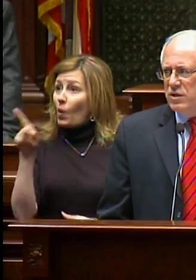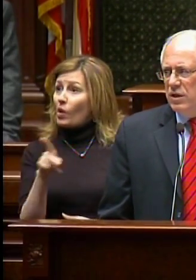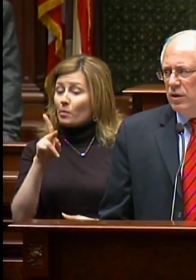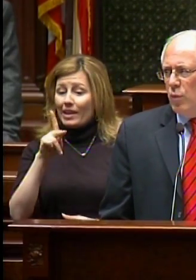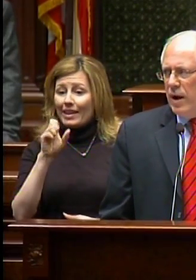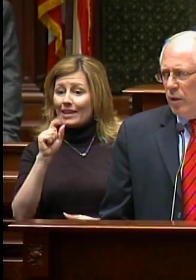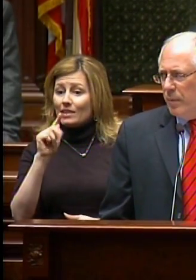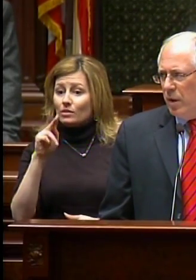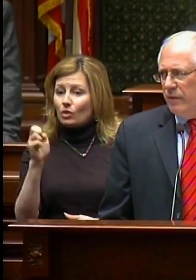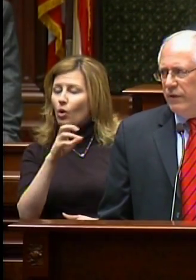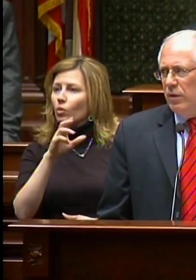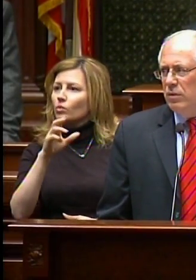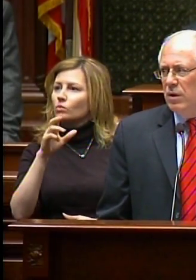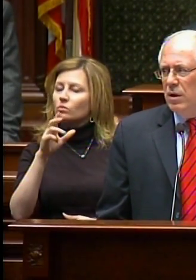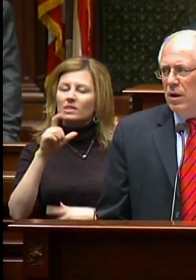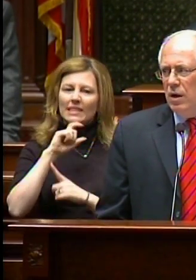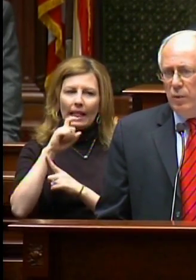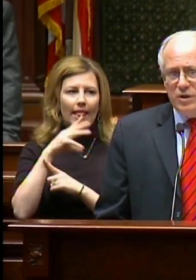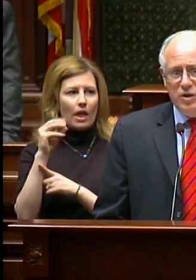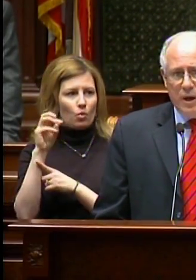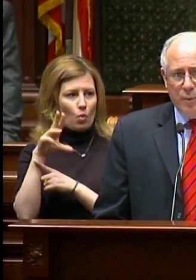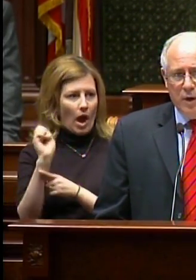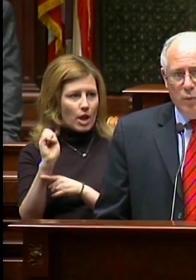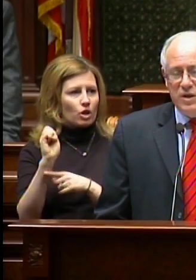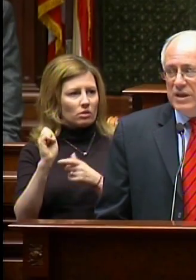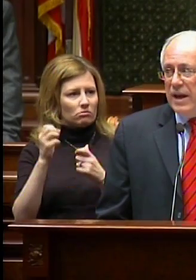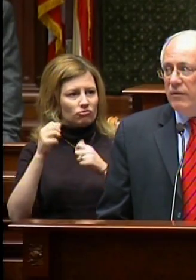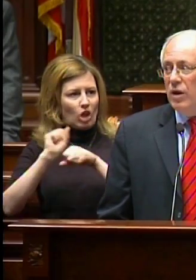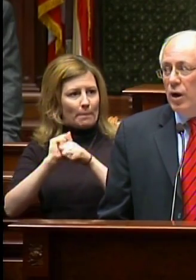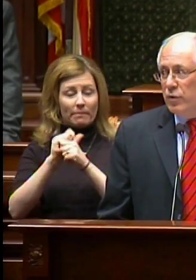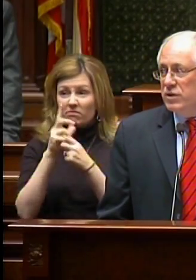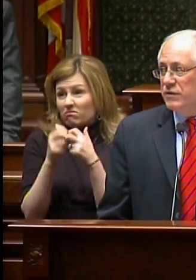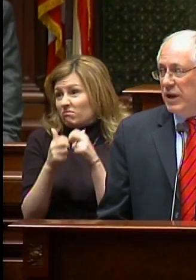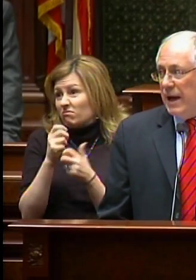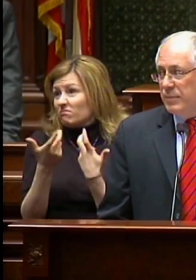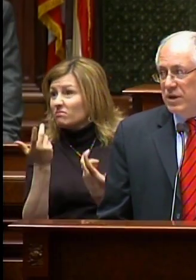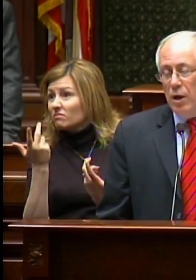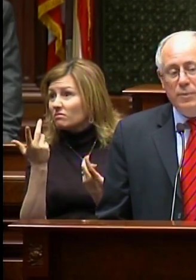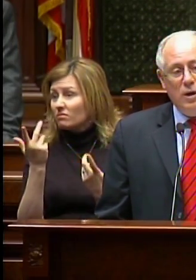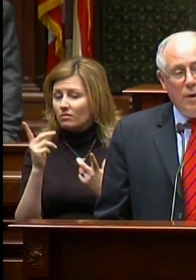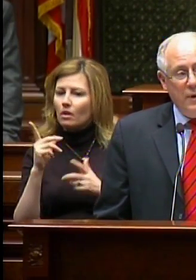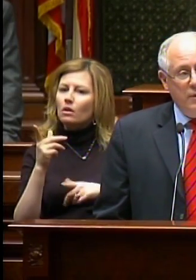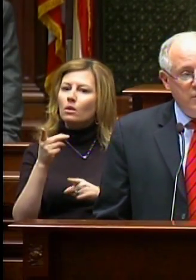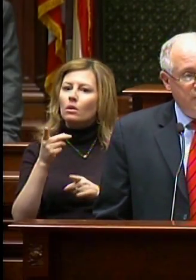Steel and Wire in Bartonville, we saved hundreds of jobs – and helped a company that was